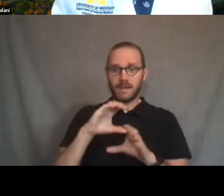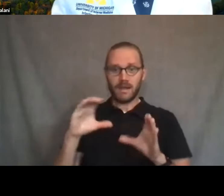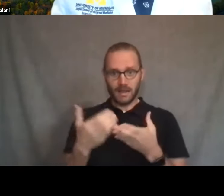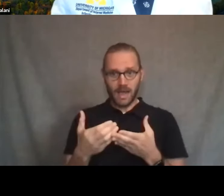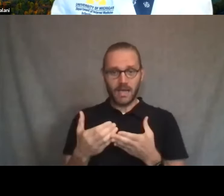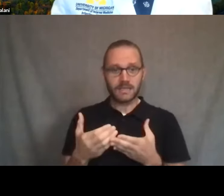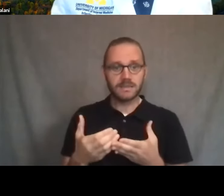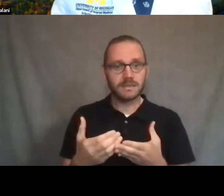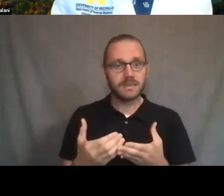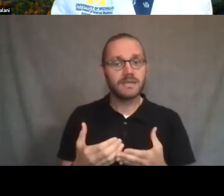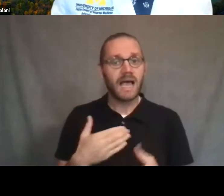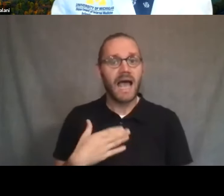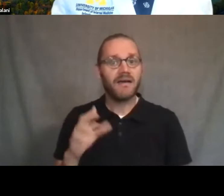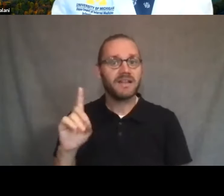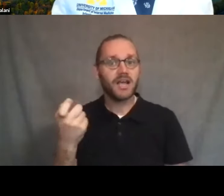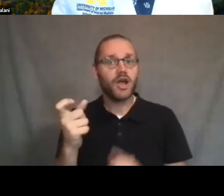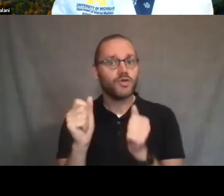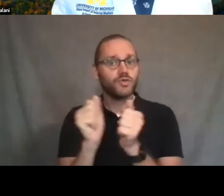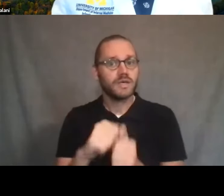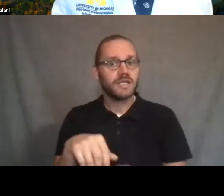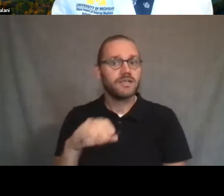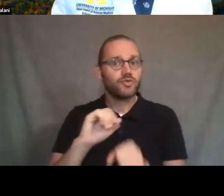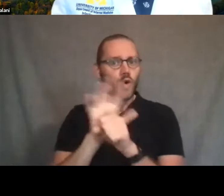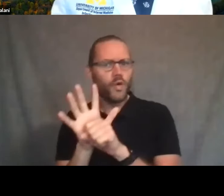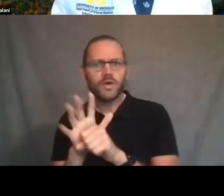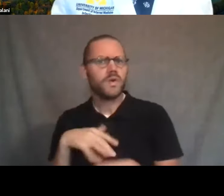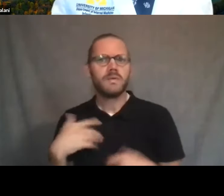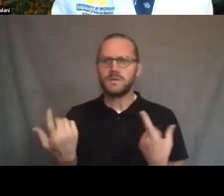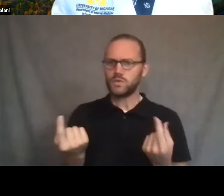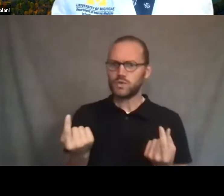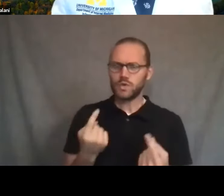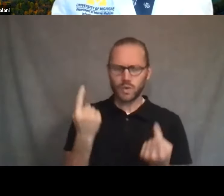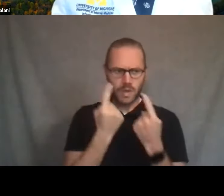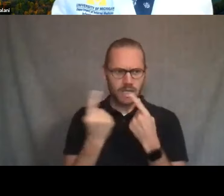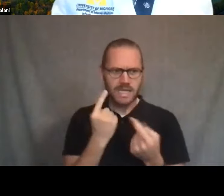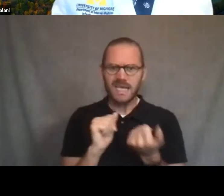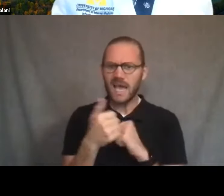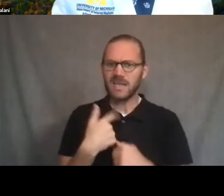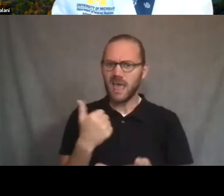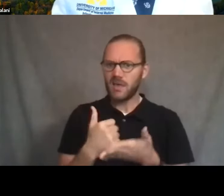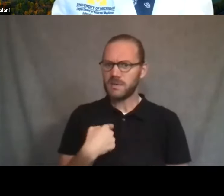was diagnosed with COVID-19. What am I supposed to do or think? You know, how does that help me?